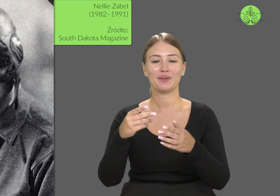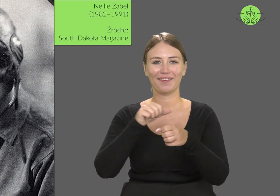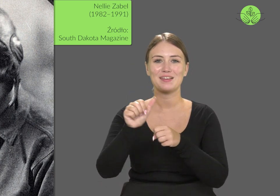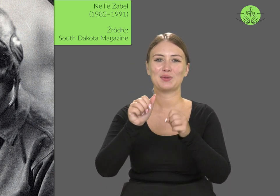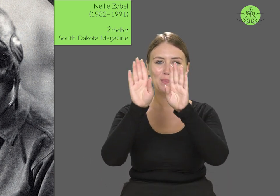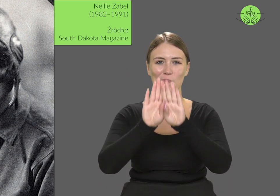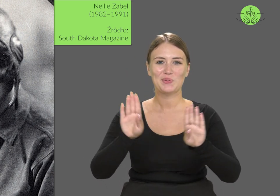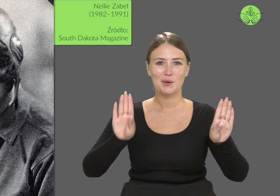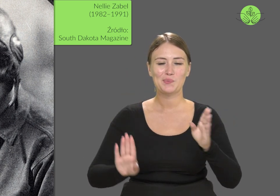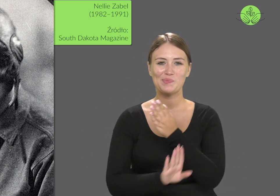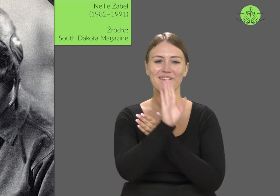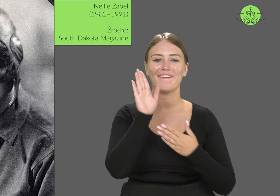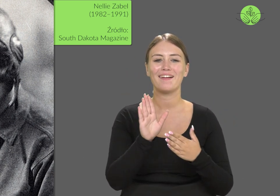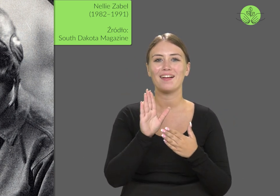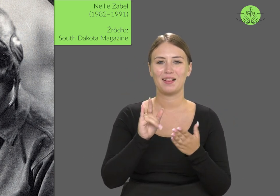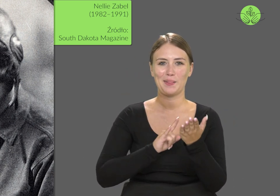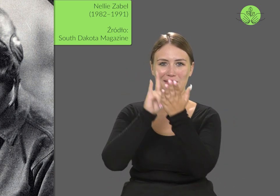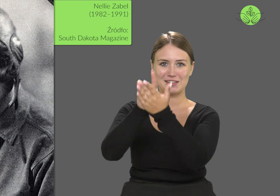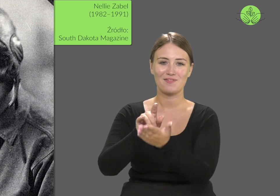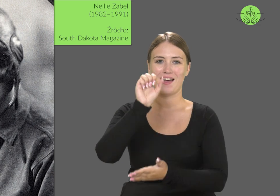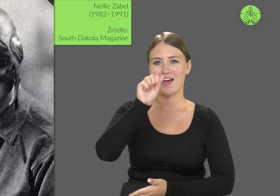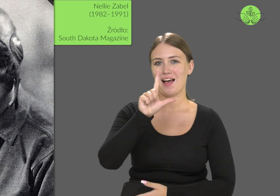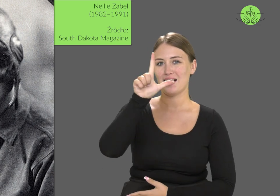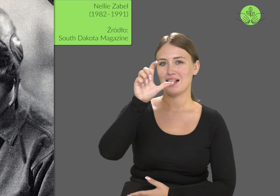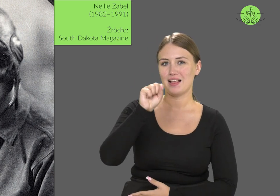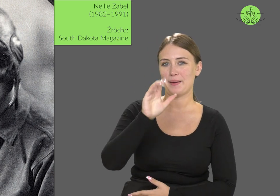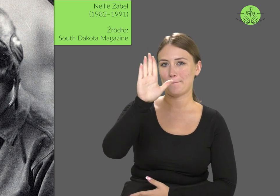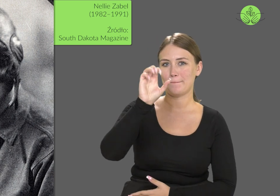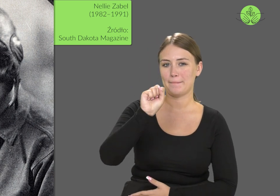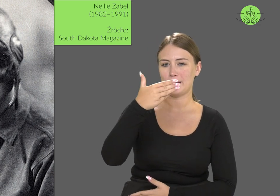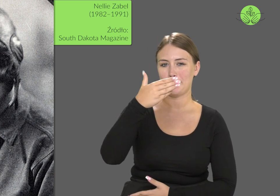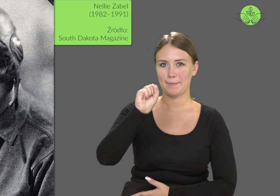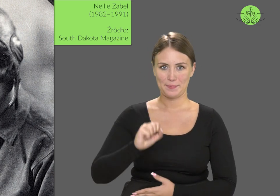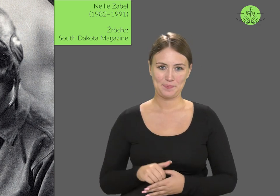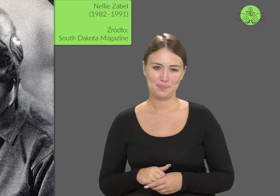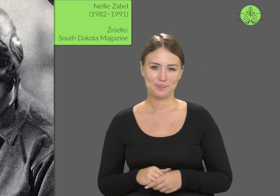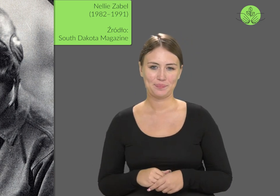is displayed at the Alabama Aviation Museum.